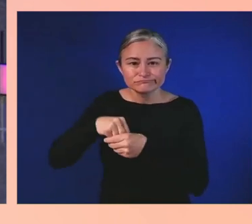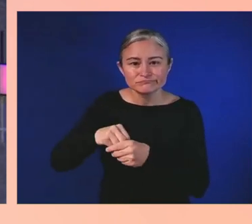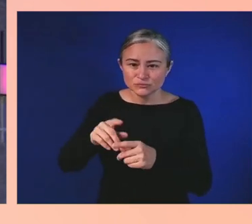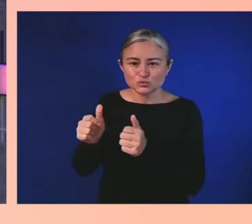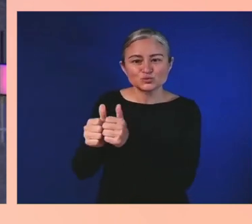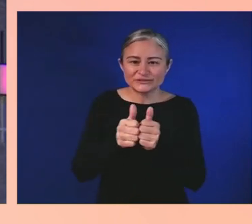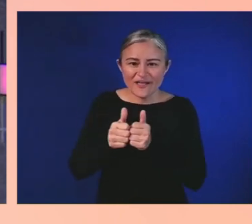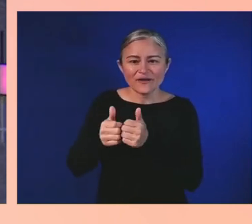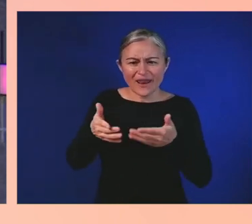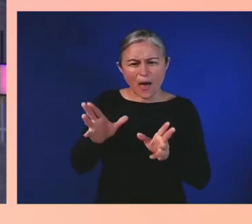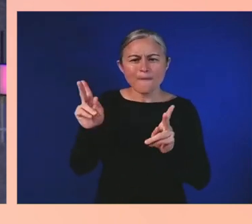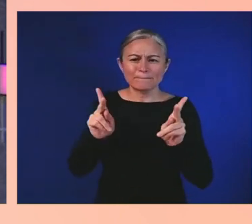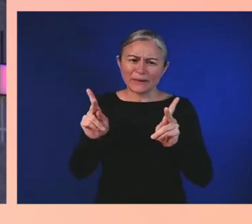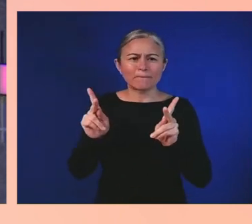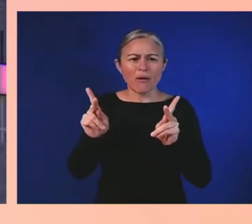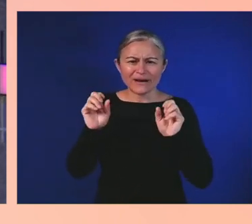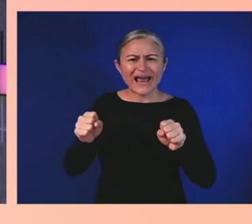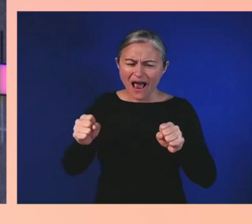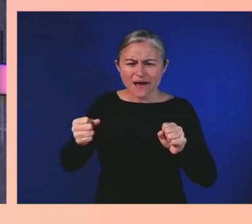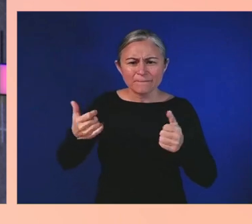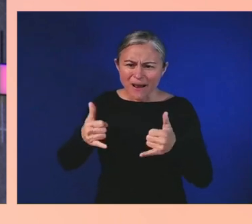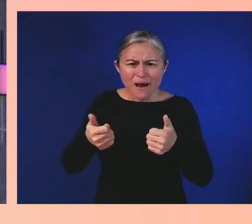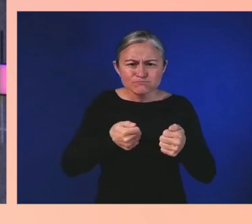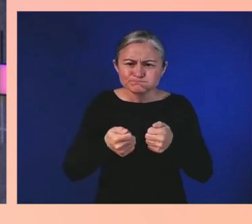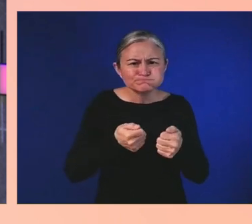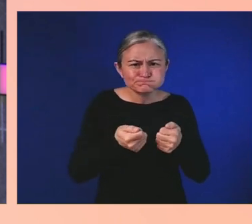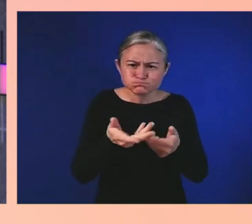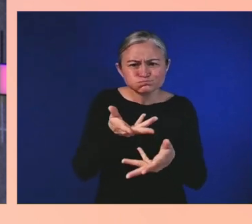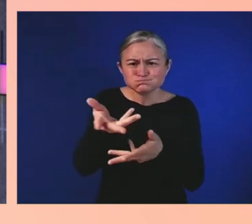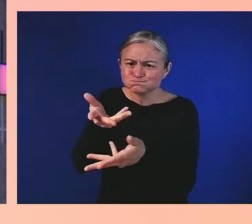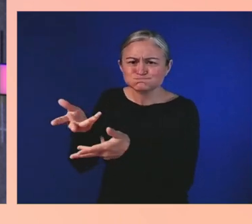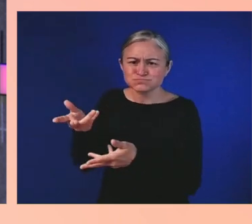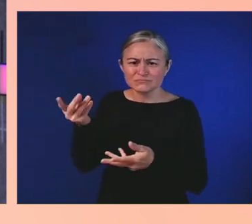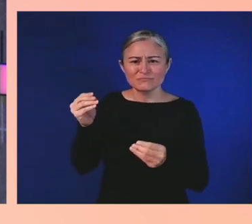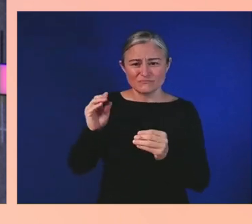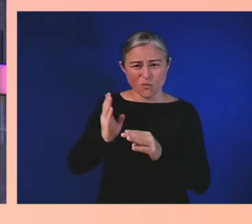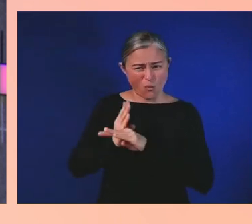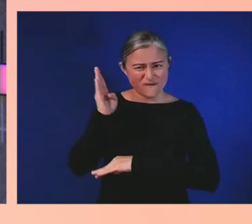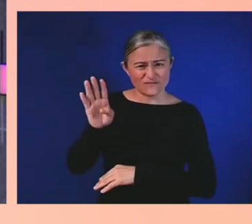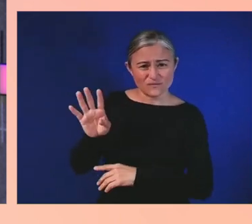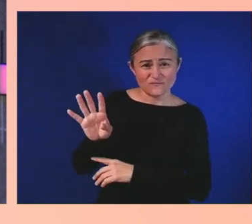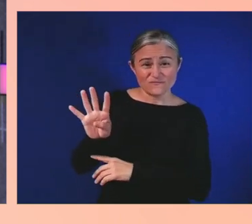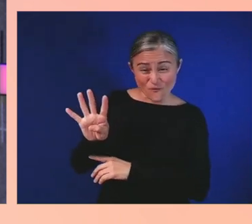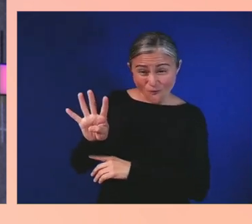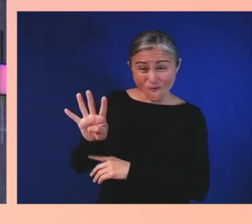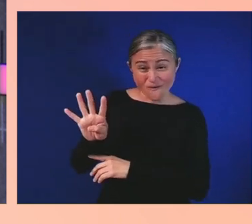over 427 million players with disabilities around the world.